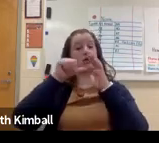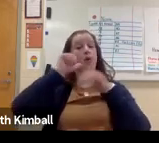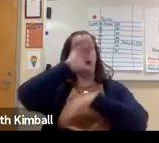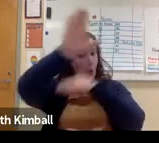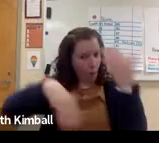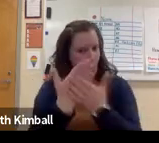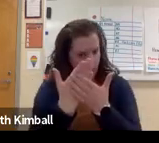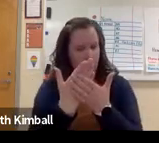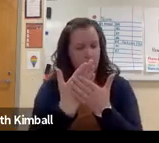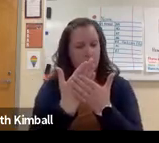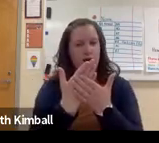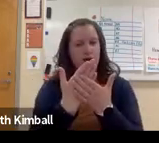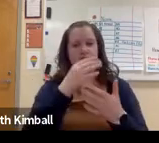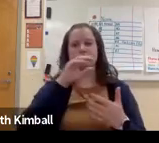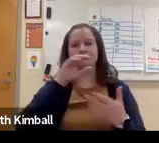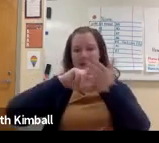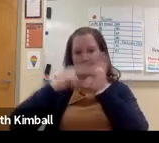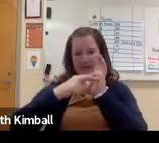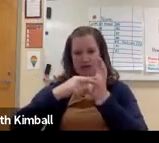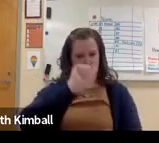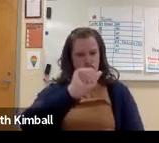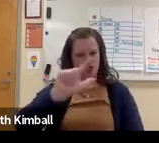So it's really important to take a look